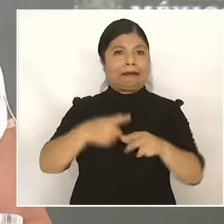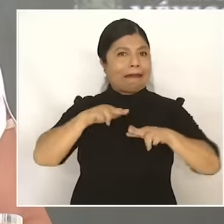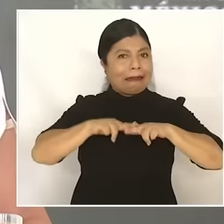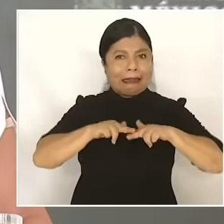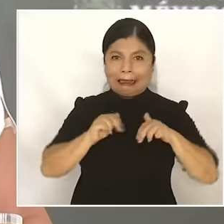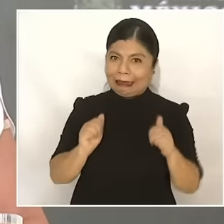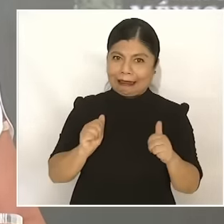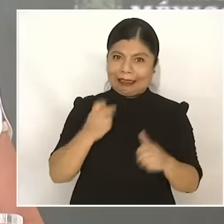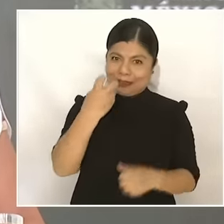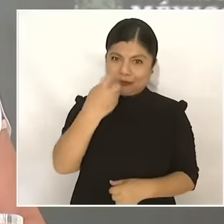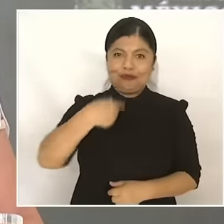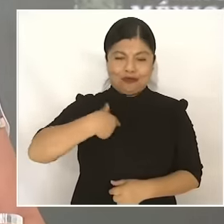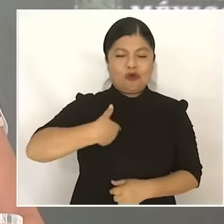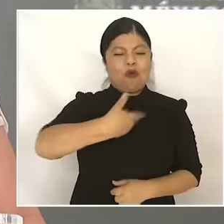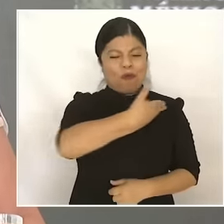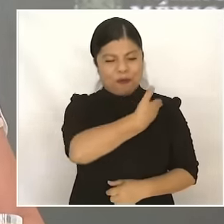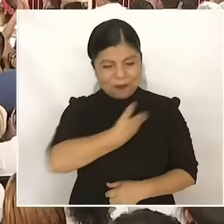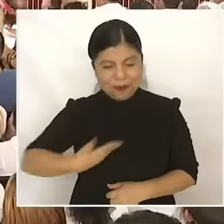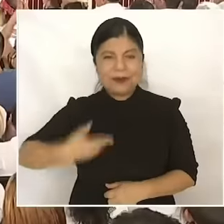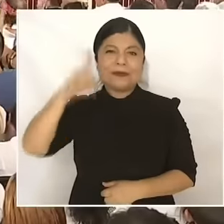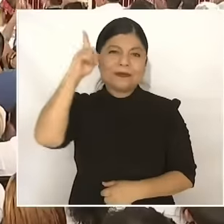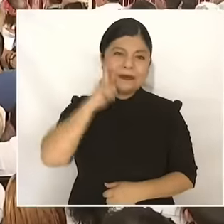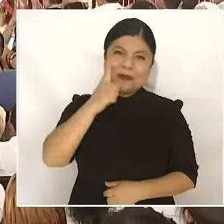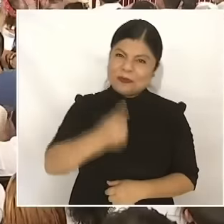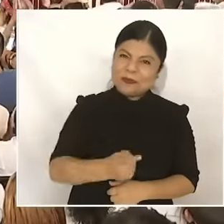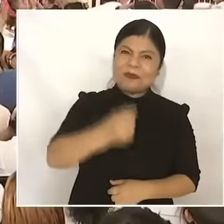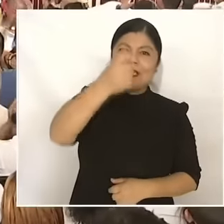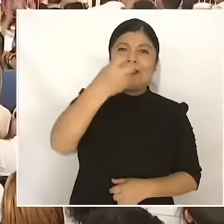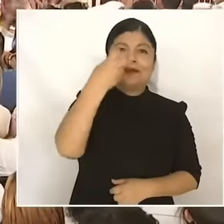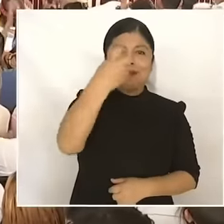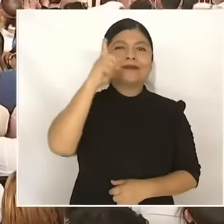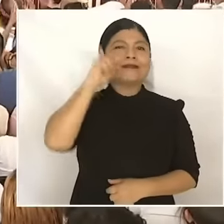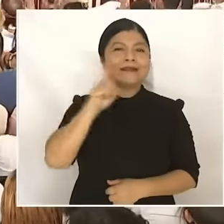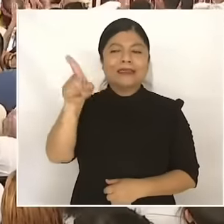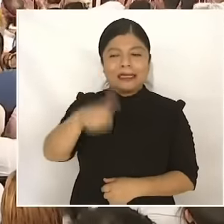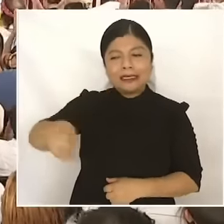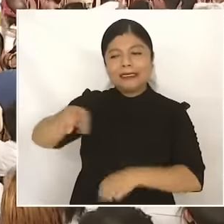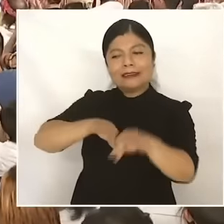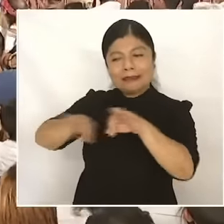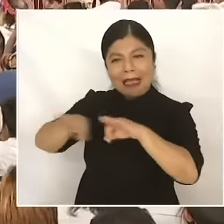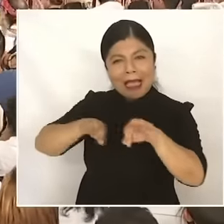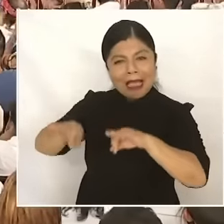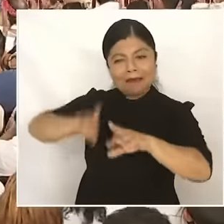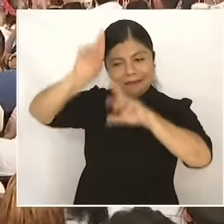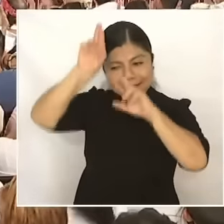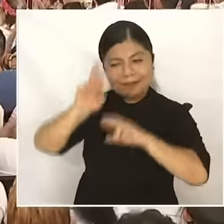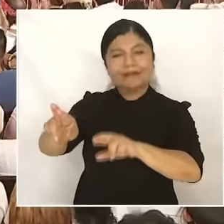the first time, we are going to recognize the work of Mexican women.